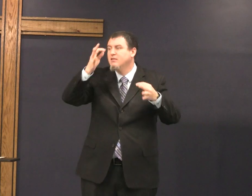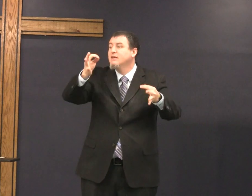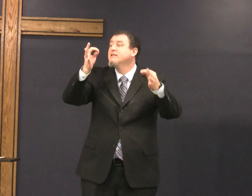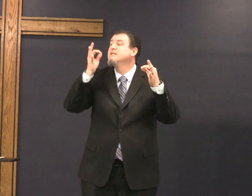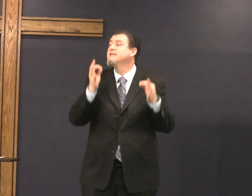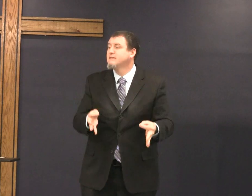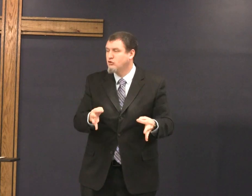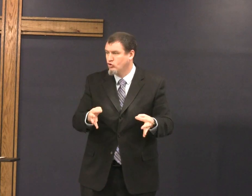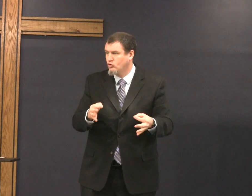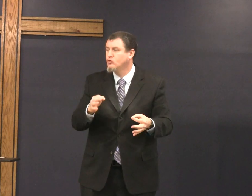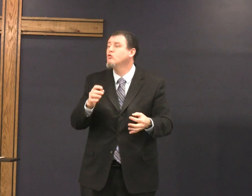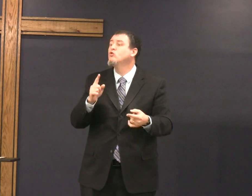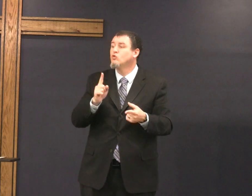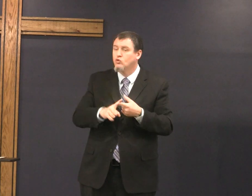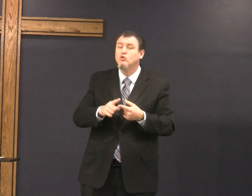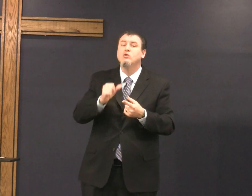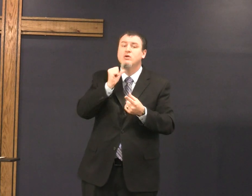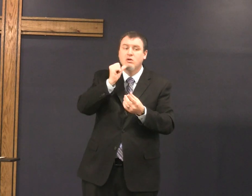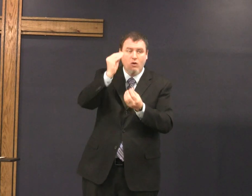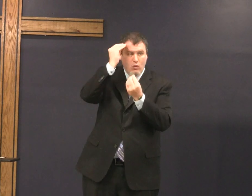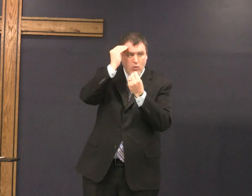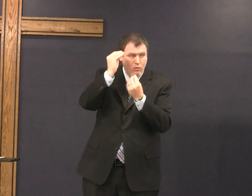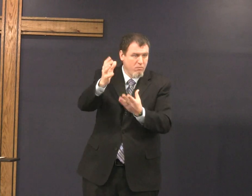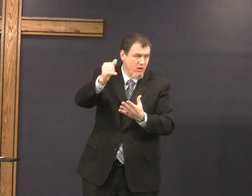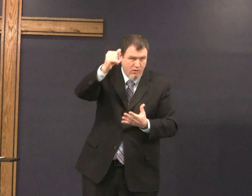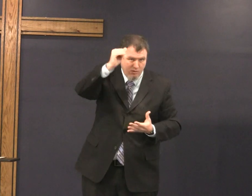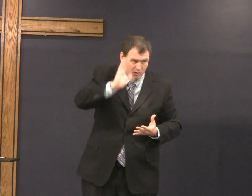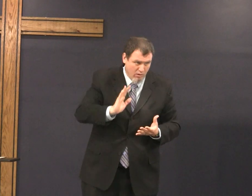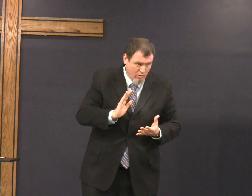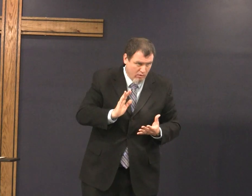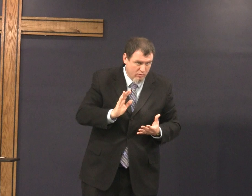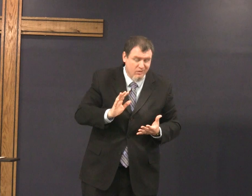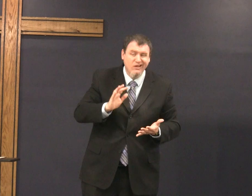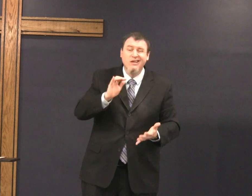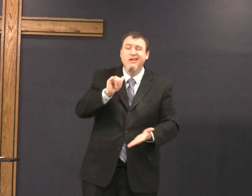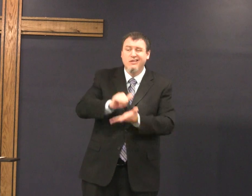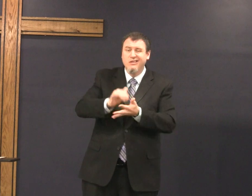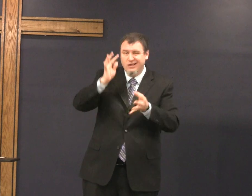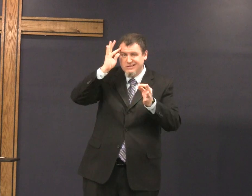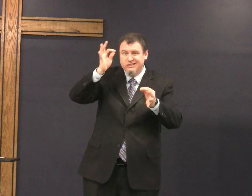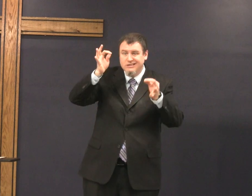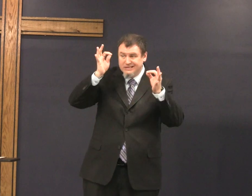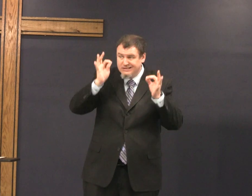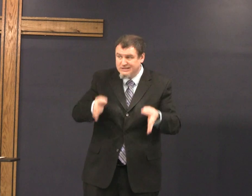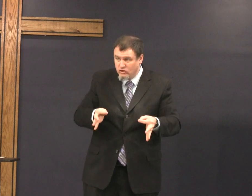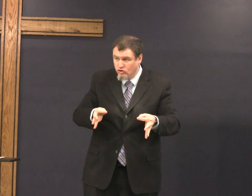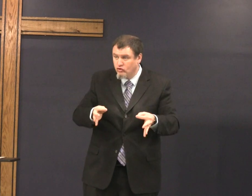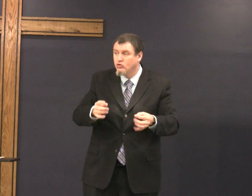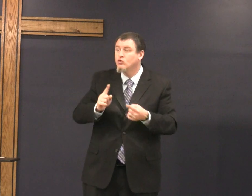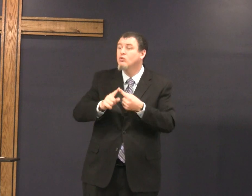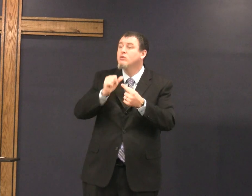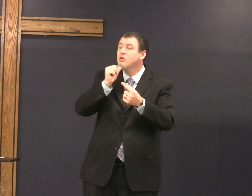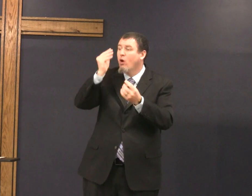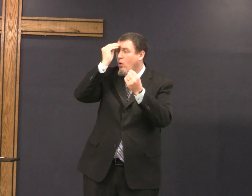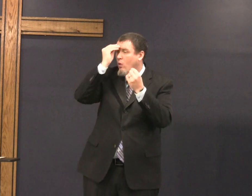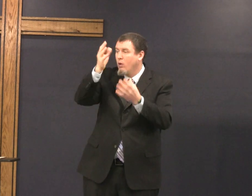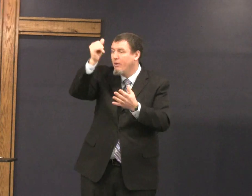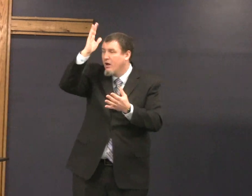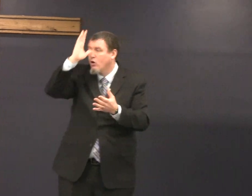we had acceptance of that Temptation and then decided to disobey God so that was a decision